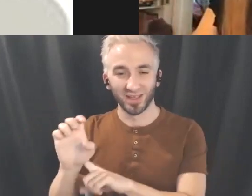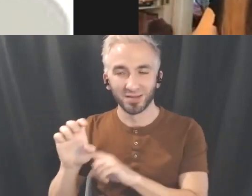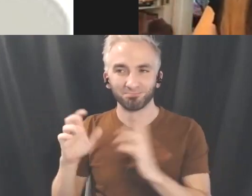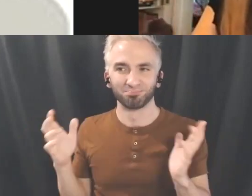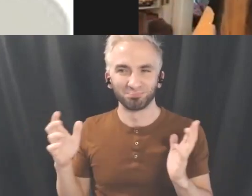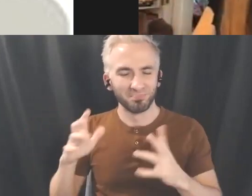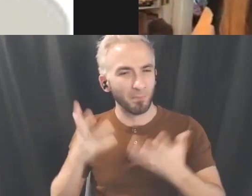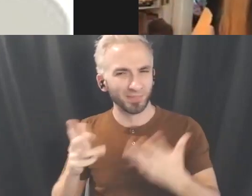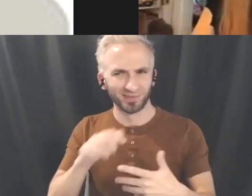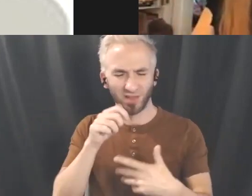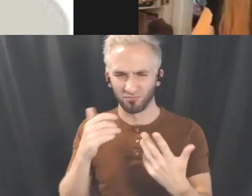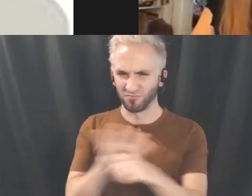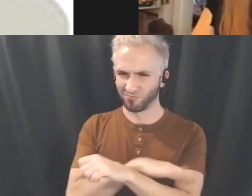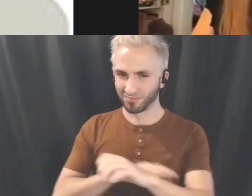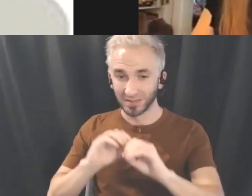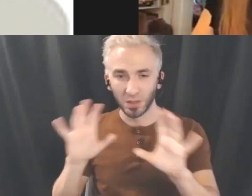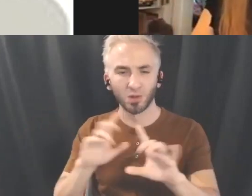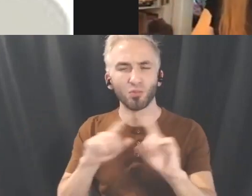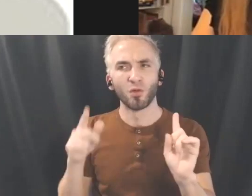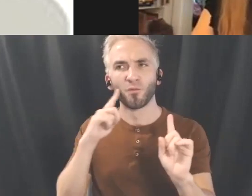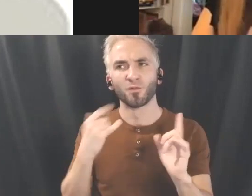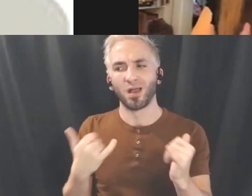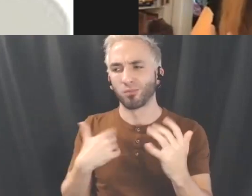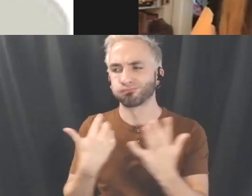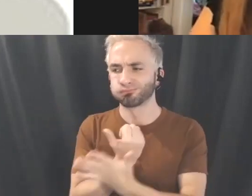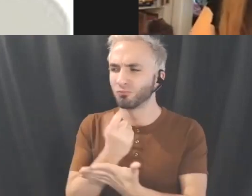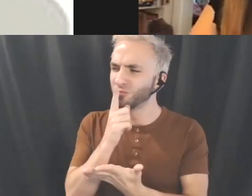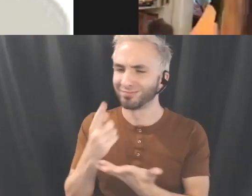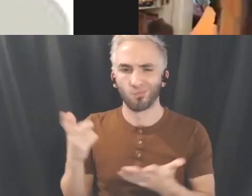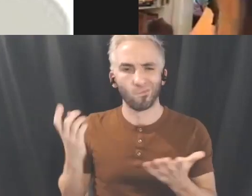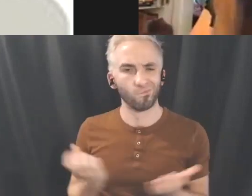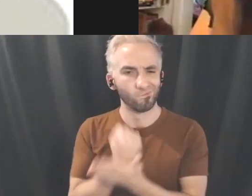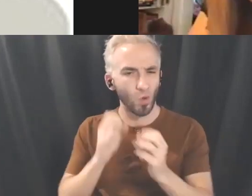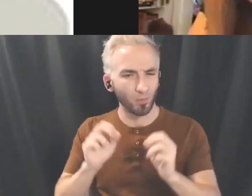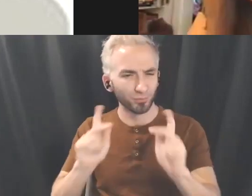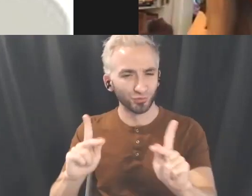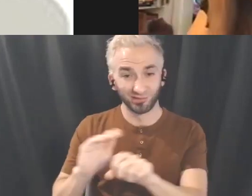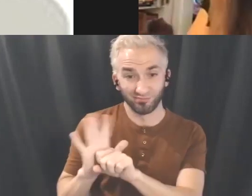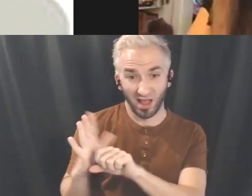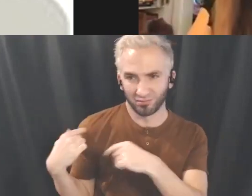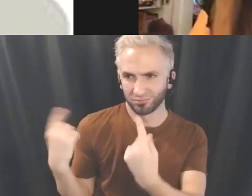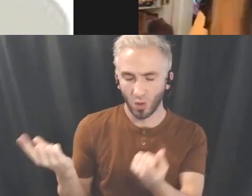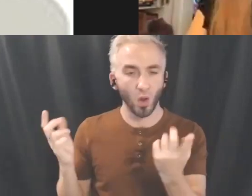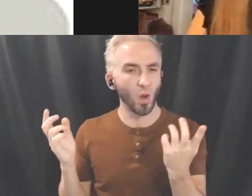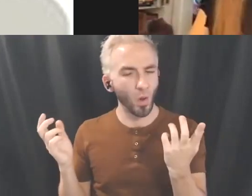but just to really consider you know, the pandemic has been has definitely